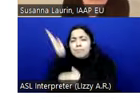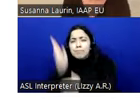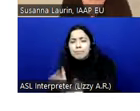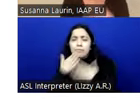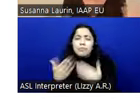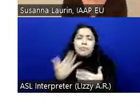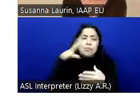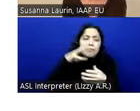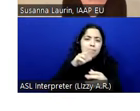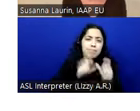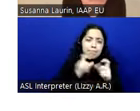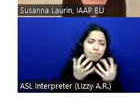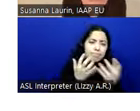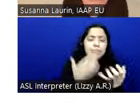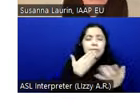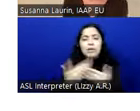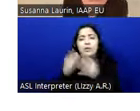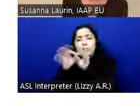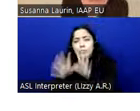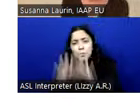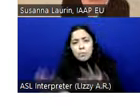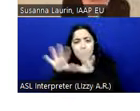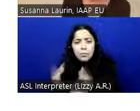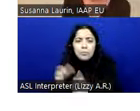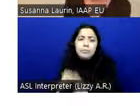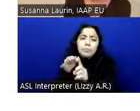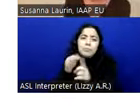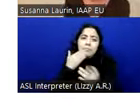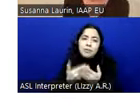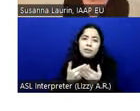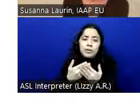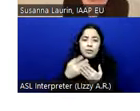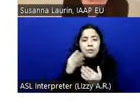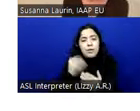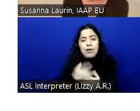interpreters from all over, especially our friends in the Czech Republic for the live